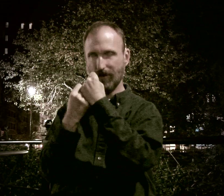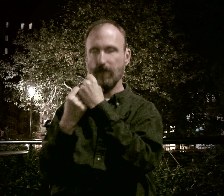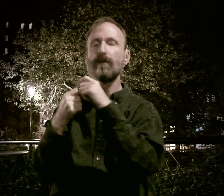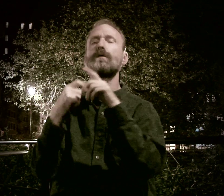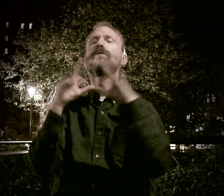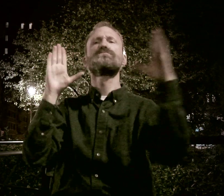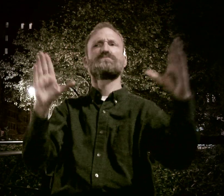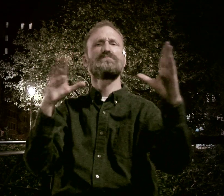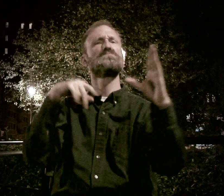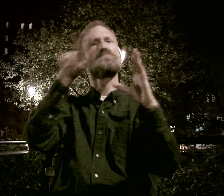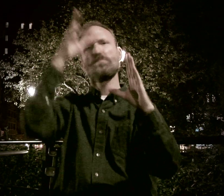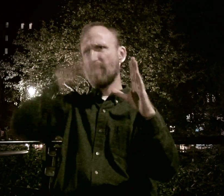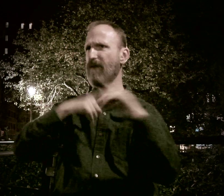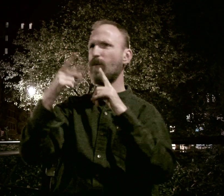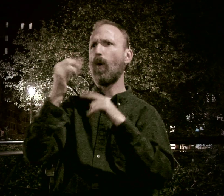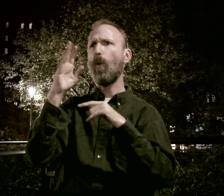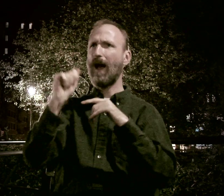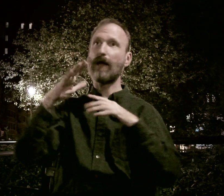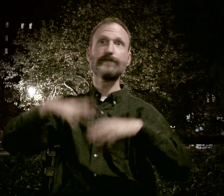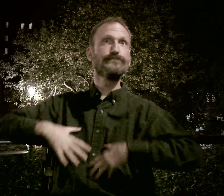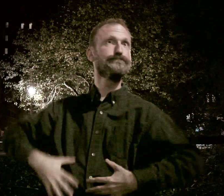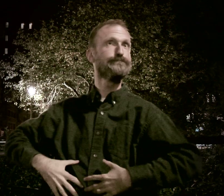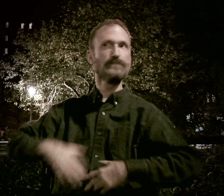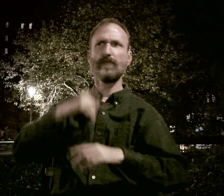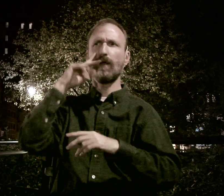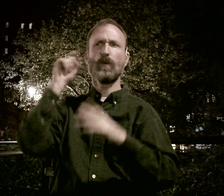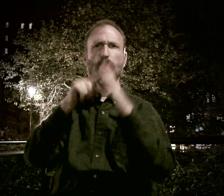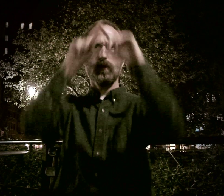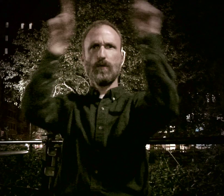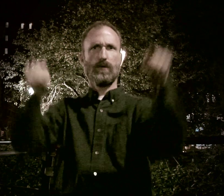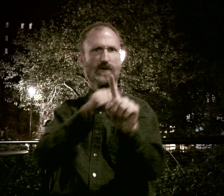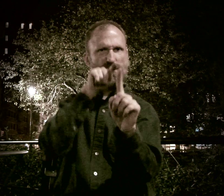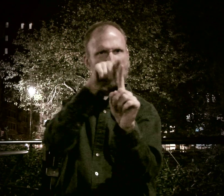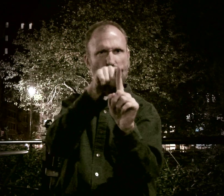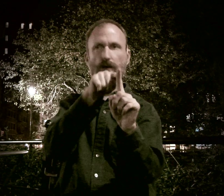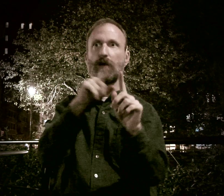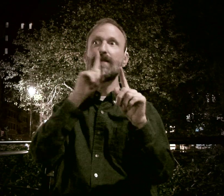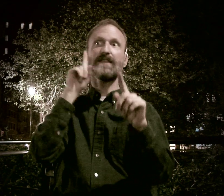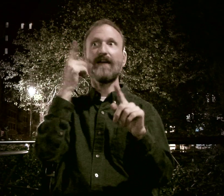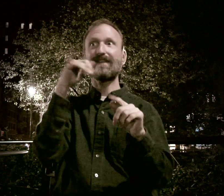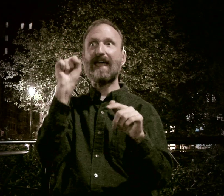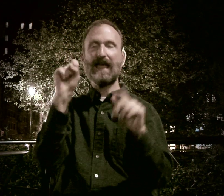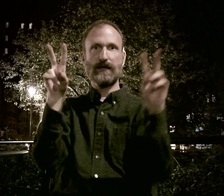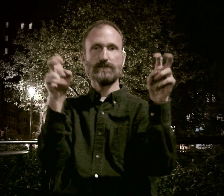On the cover there was a man posing and next to him were the words, 'Deaf Gays.'